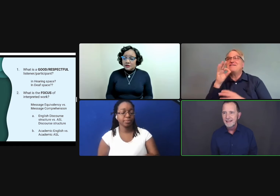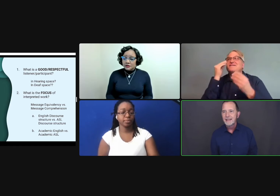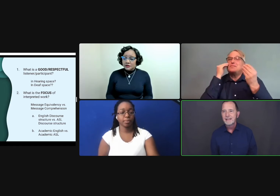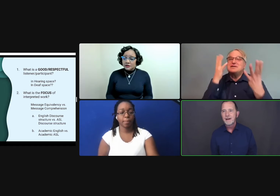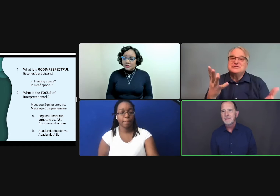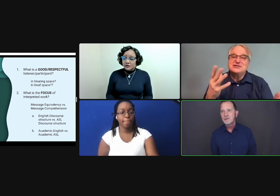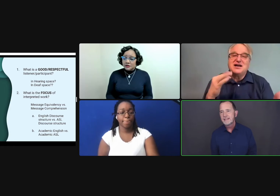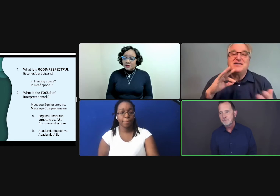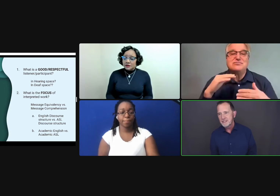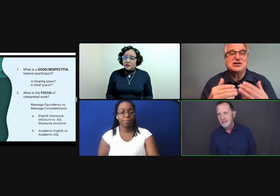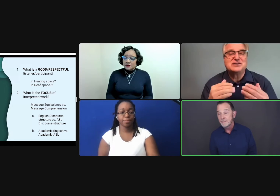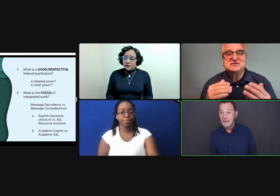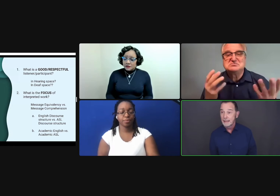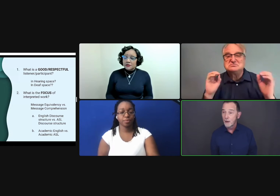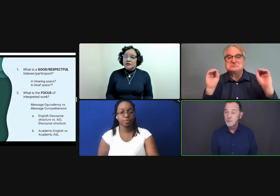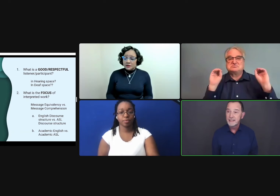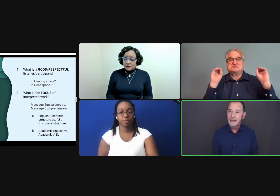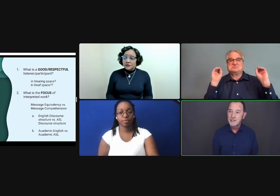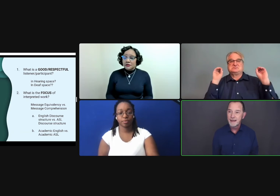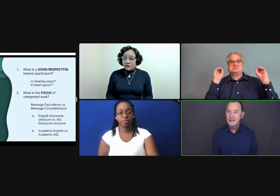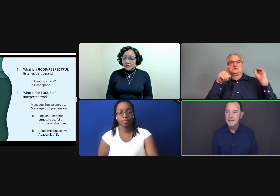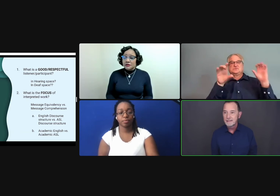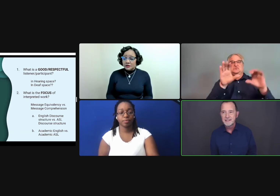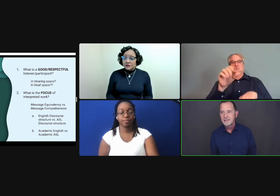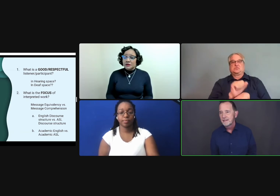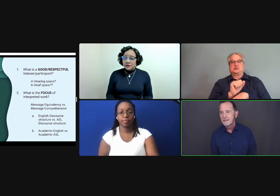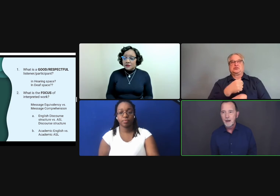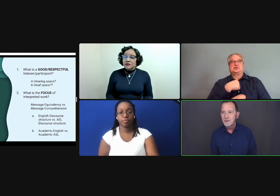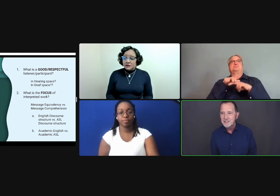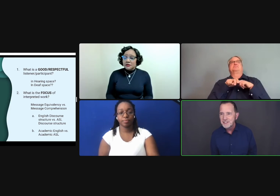And if I'm the only deaf person there, I'm not allowed to engage in my collectivist comprehension